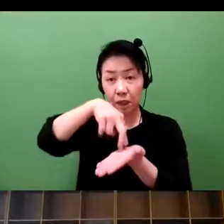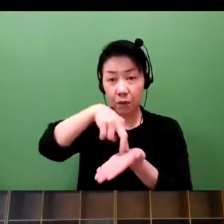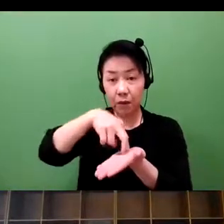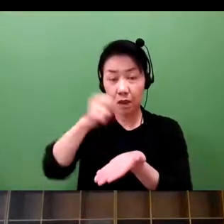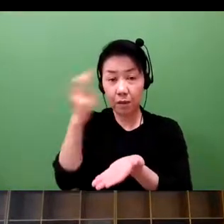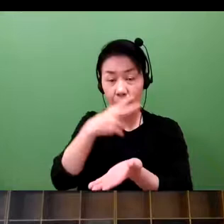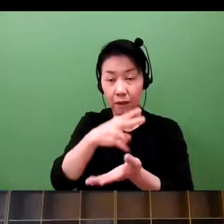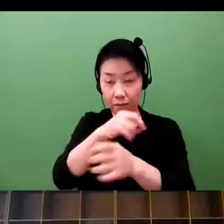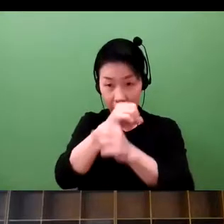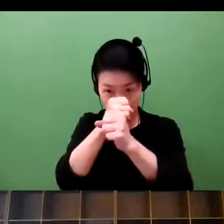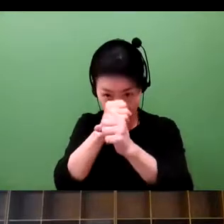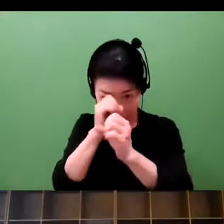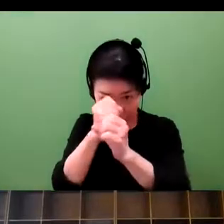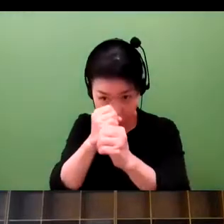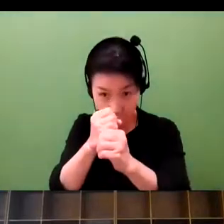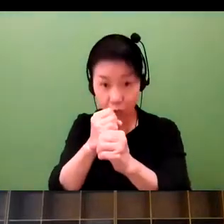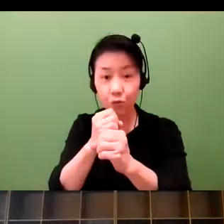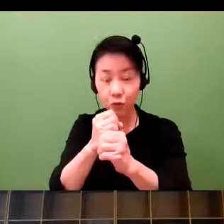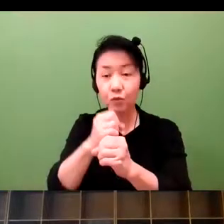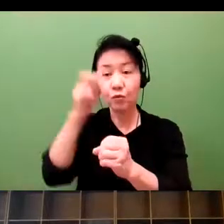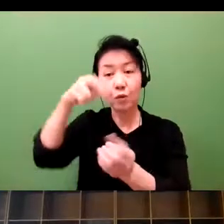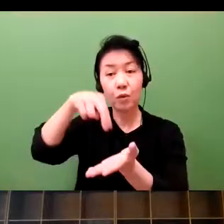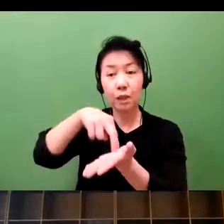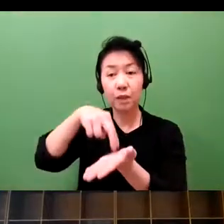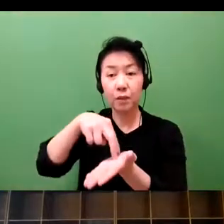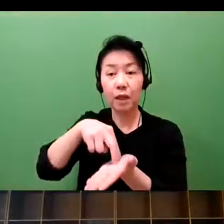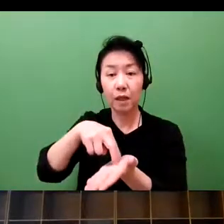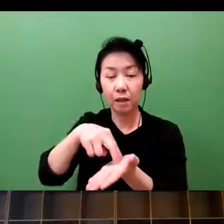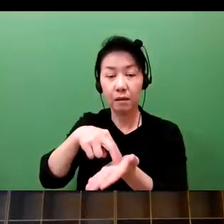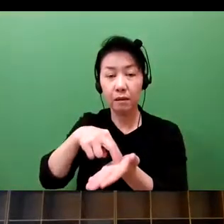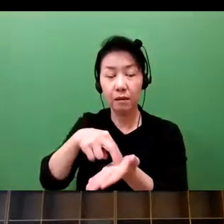We as medical doctors or researchers